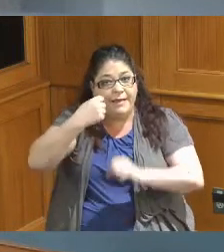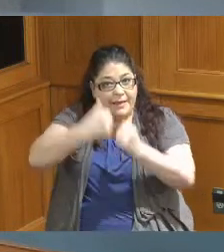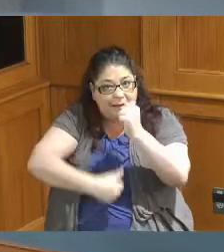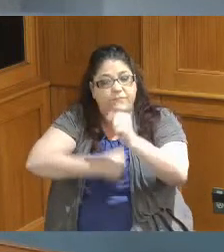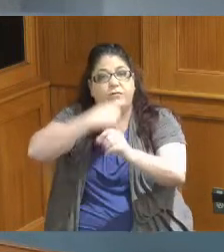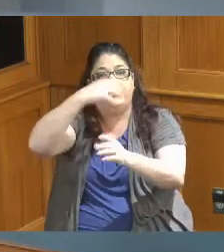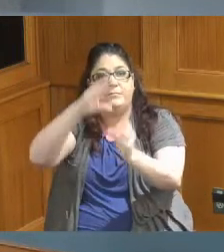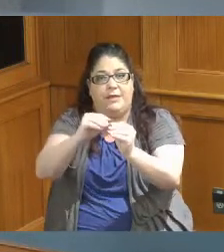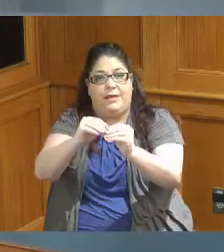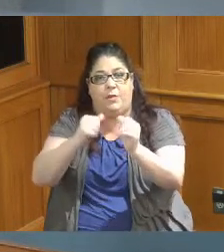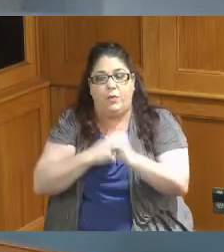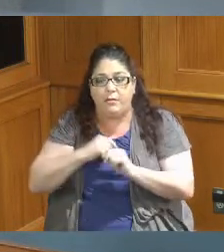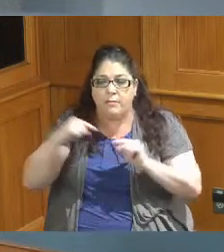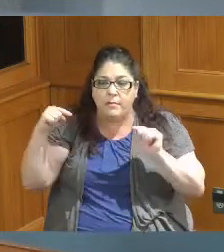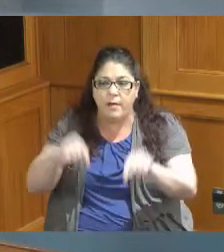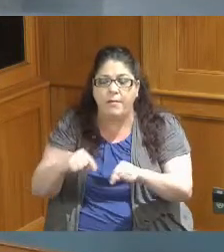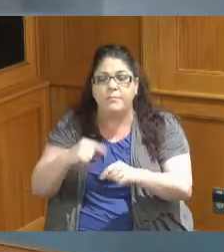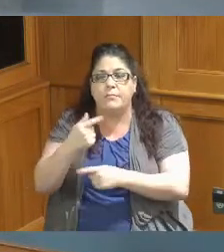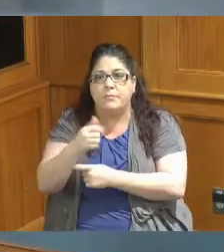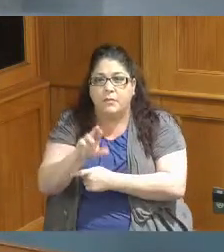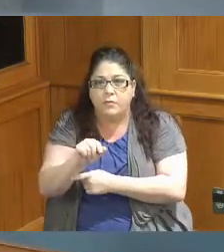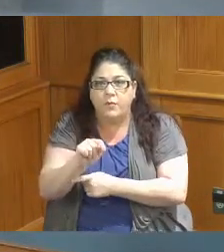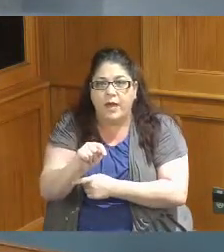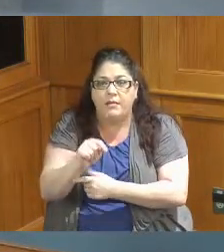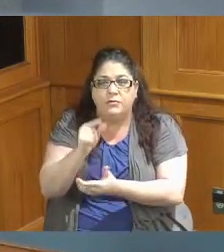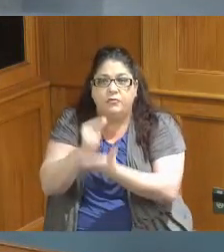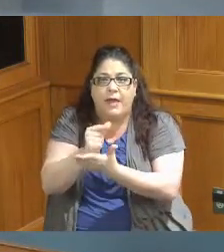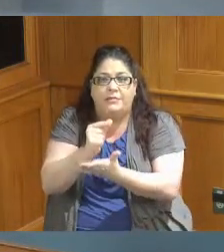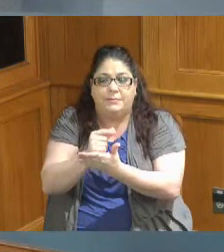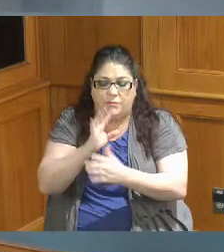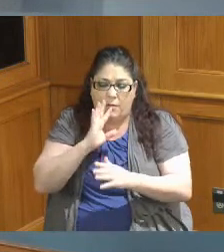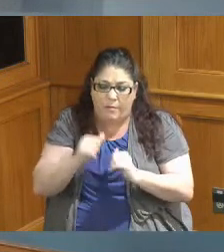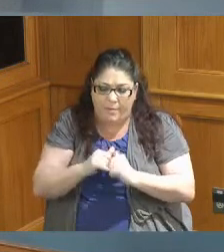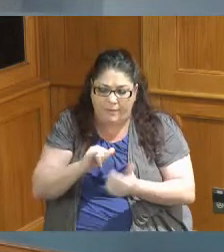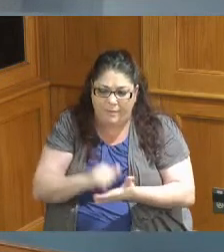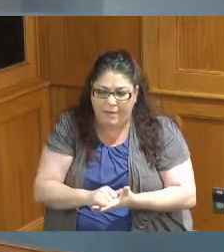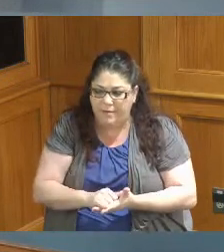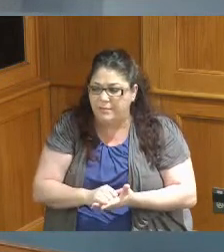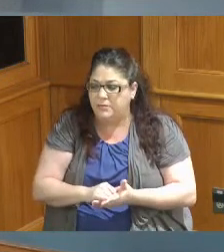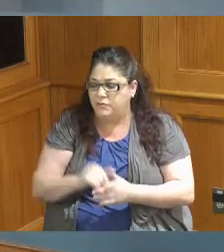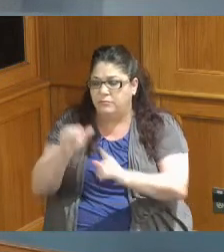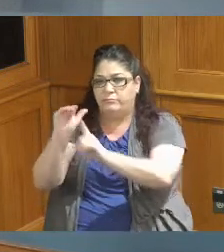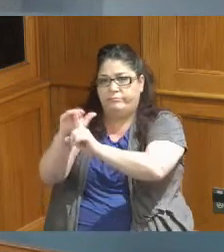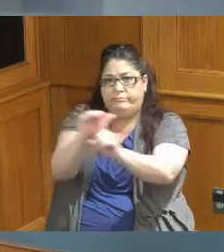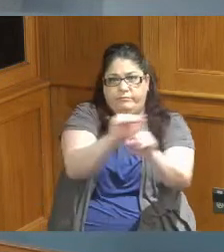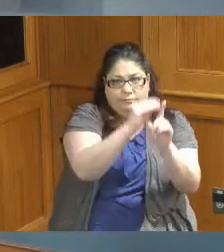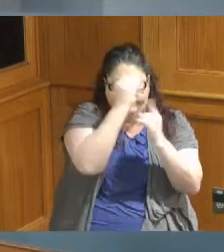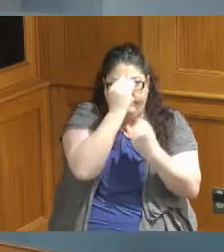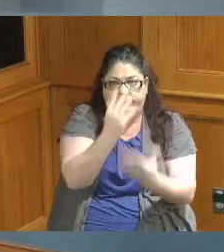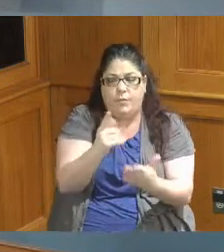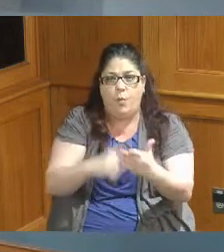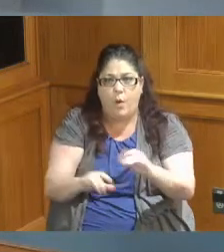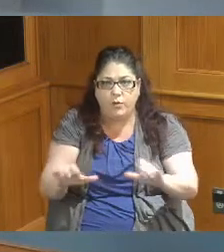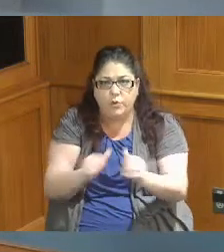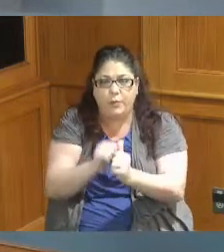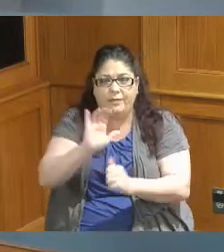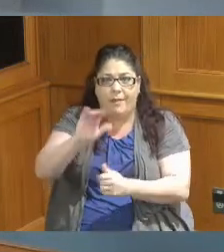down each grant that we are about to vote on to remind you what we're doing information so I don't